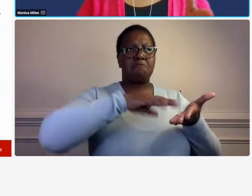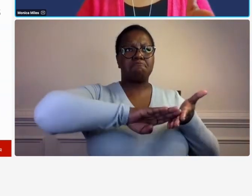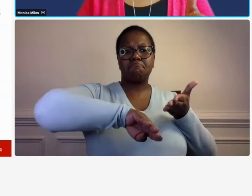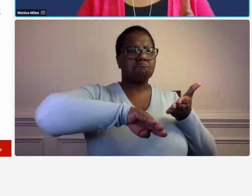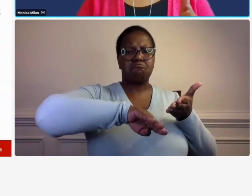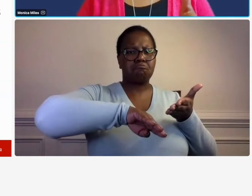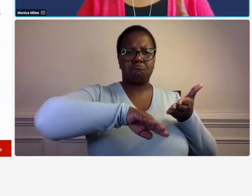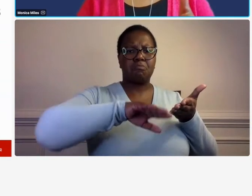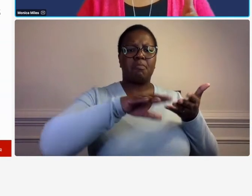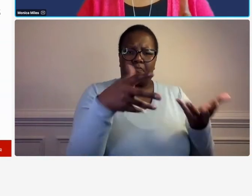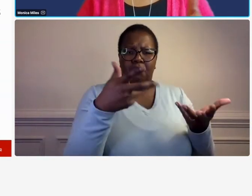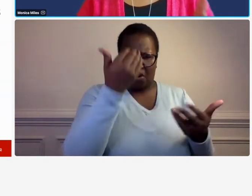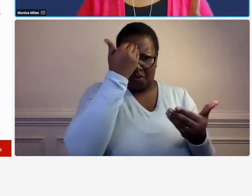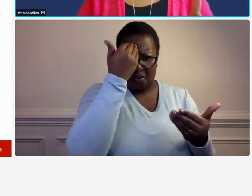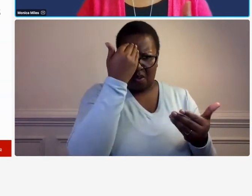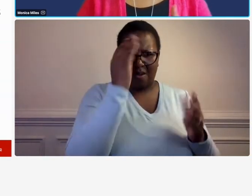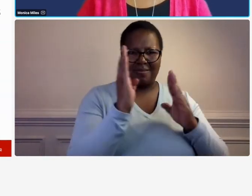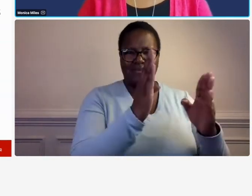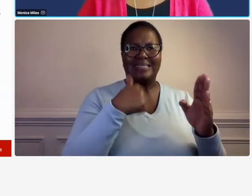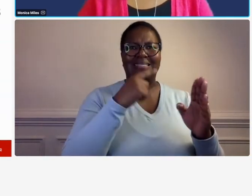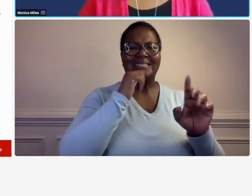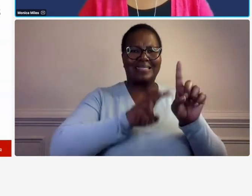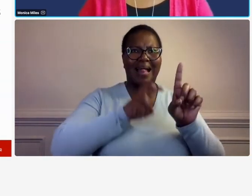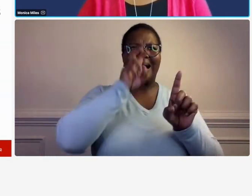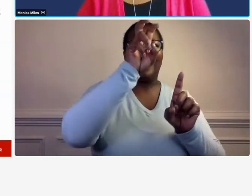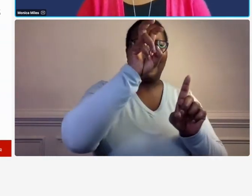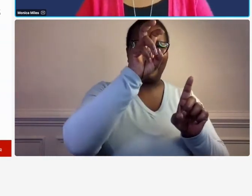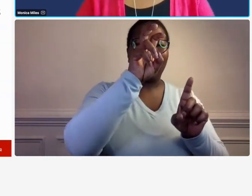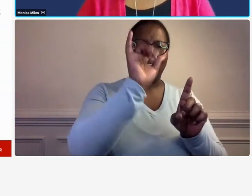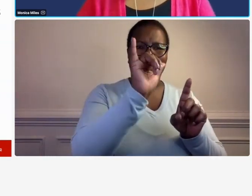think we actually i jumped the gun and we kind of discussed this one before for